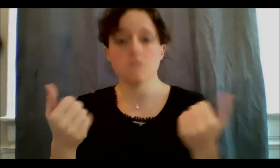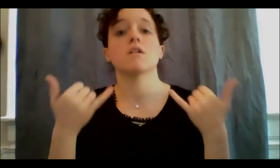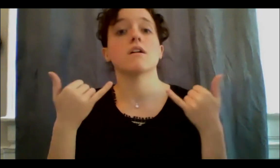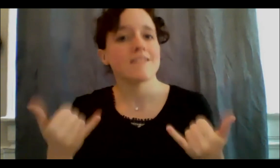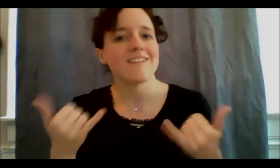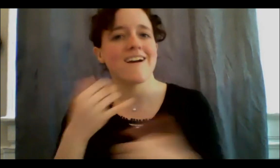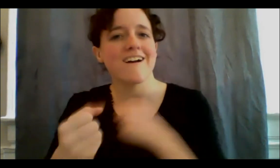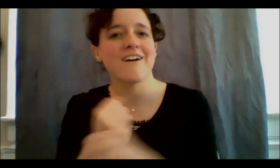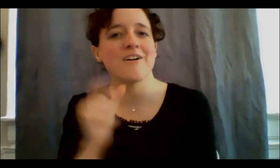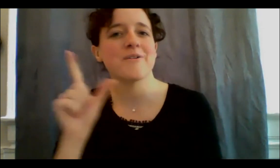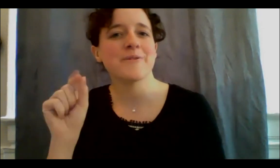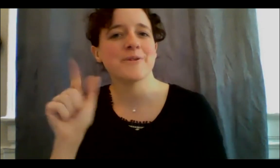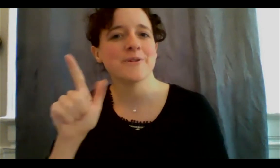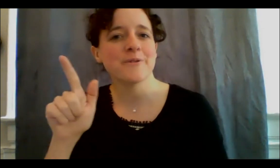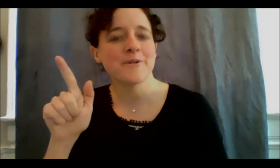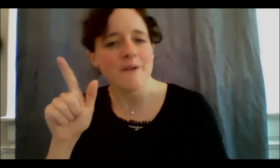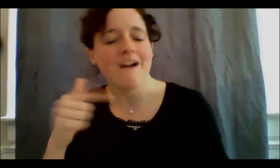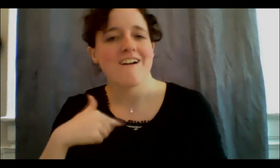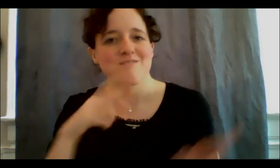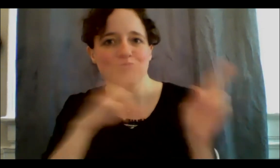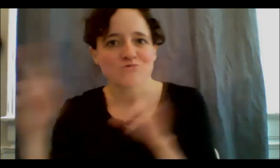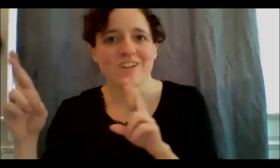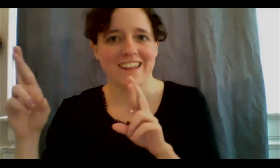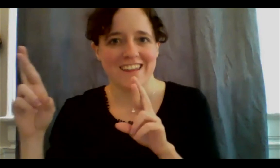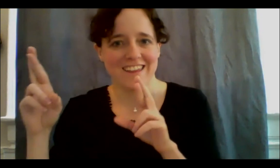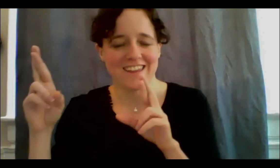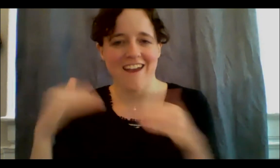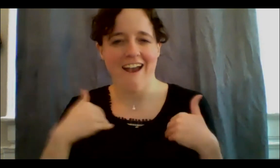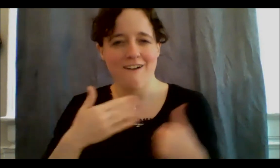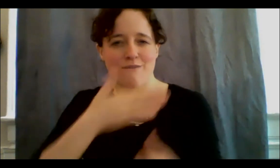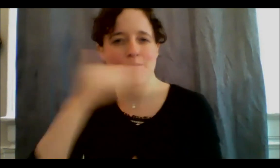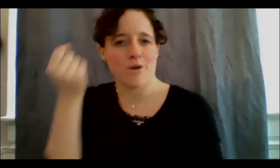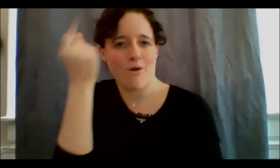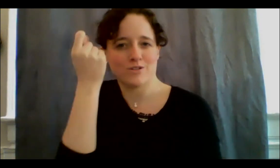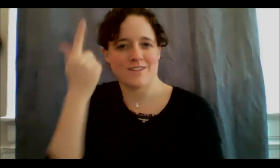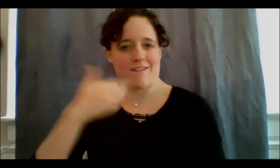a better sense of what my limits are, and how do I move forward. So, truly, it was,